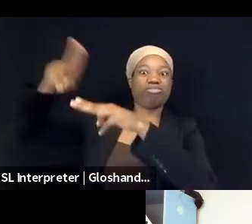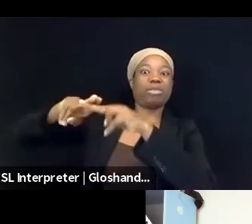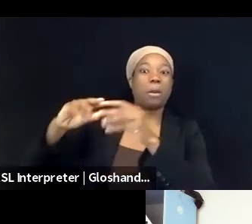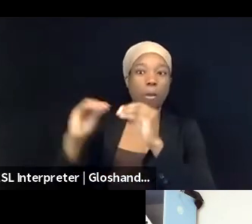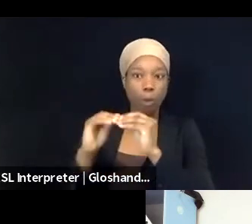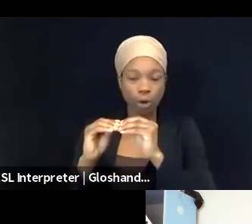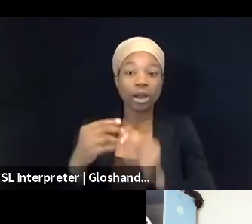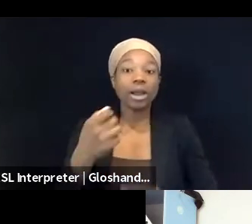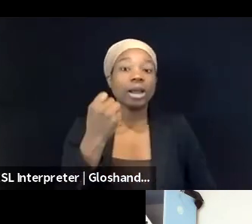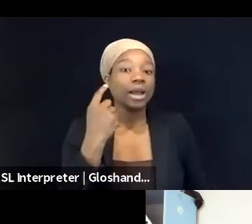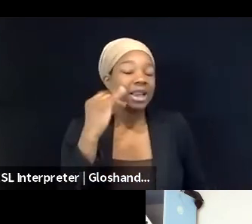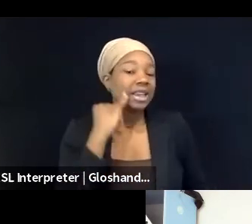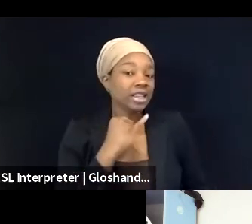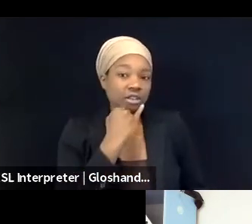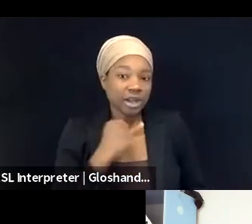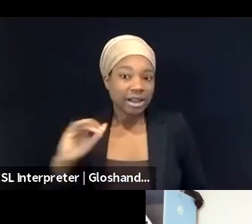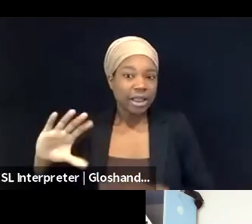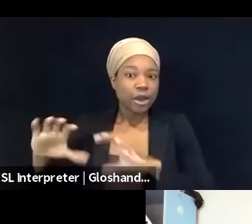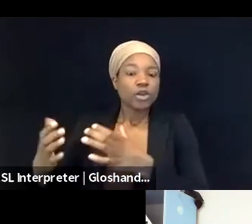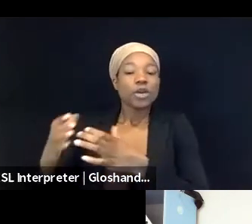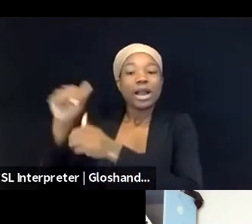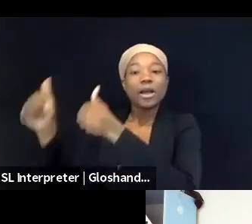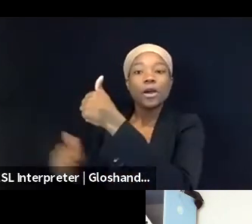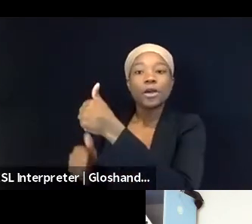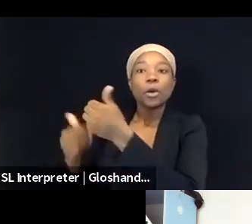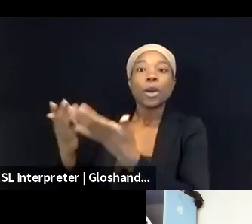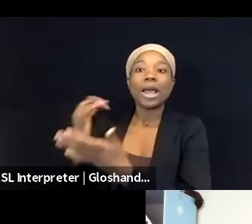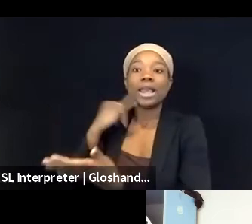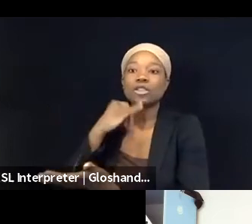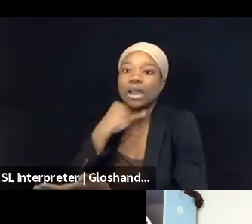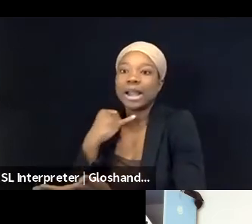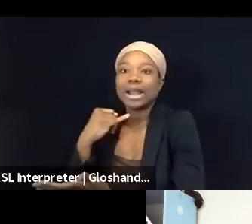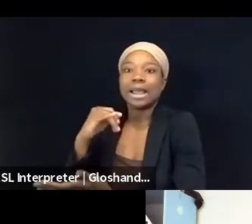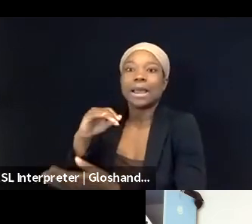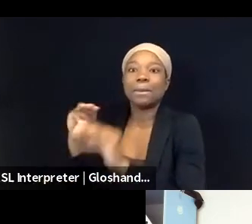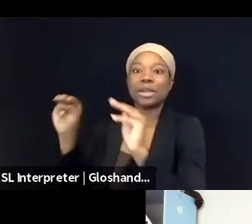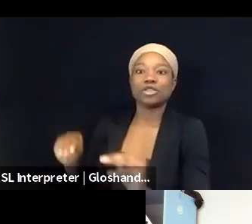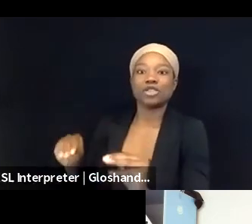under the Israeli Ministry of Justice, through the different secretive agencies,